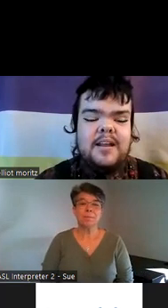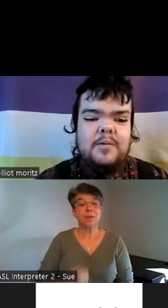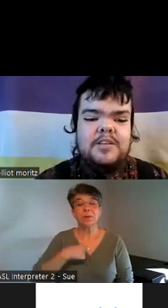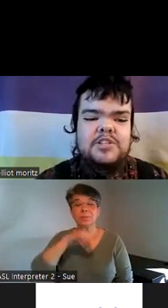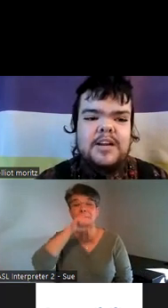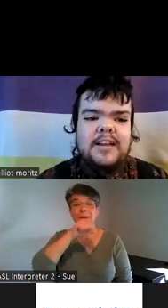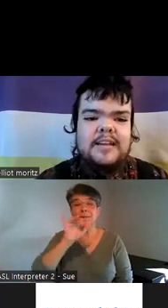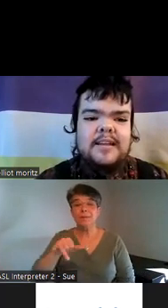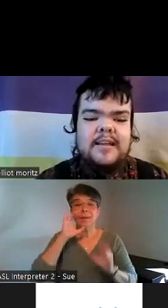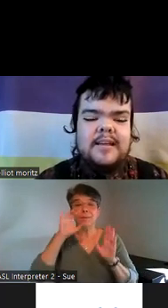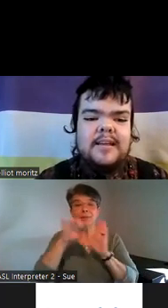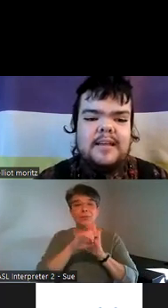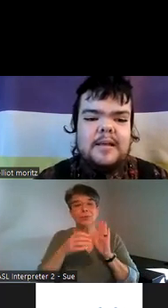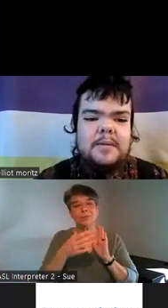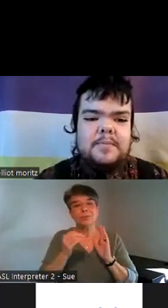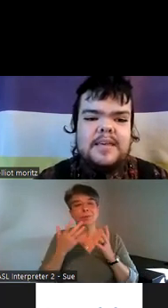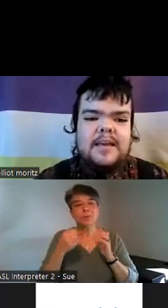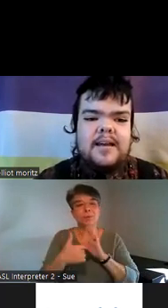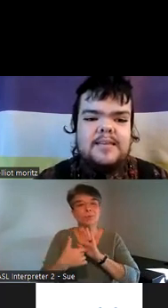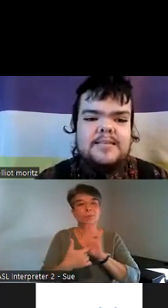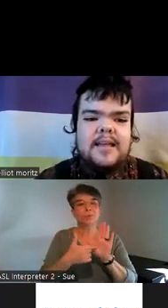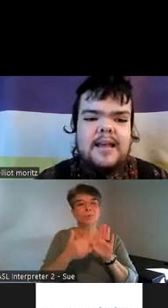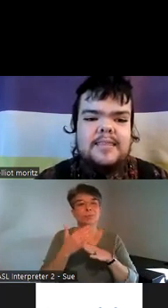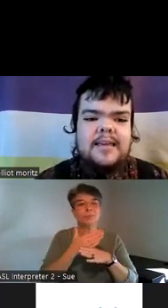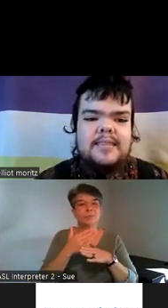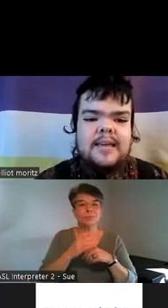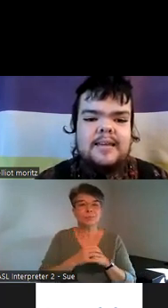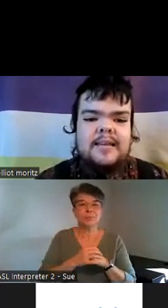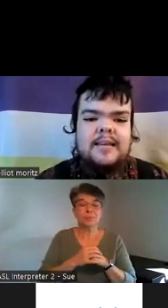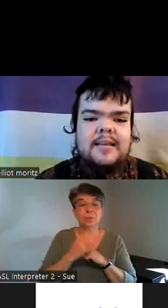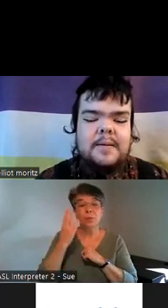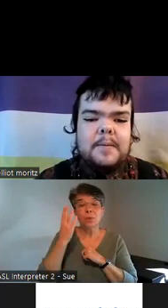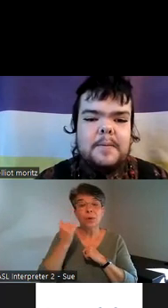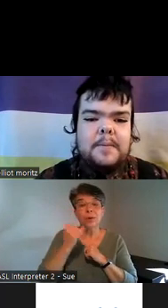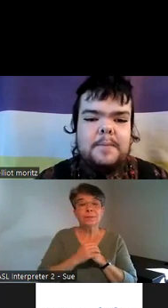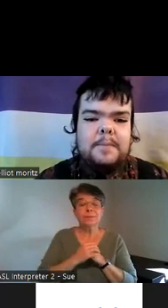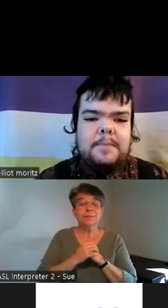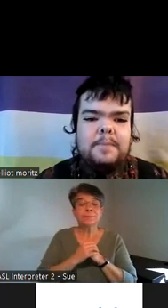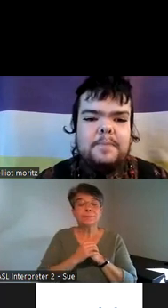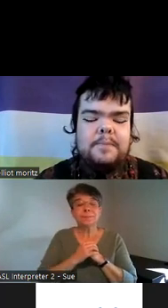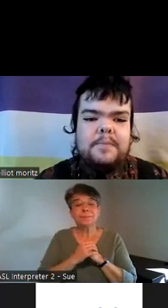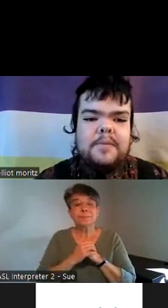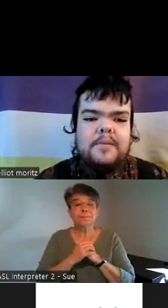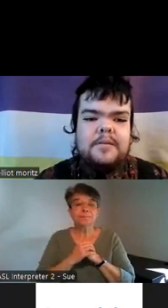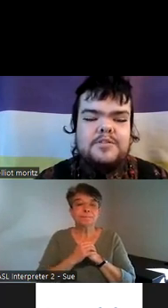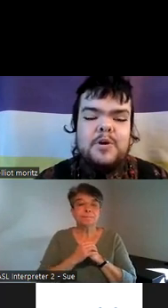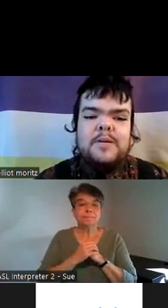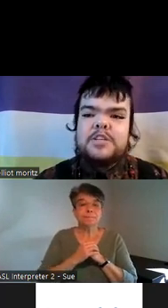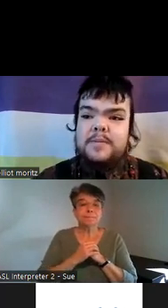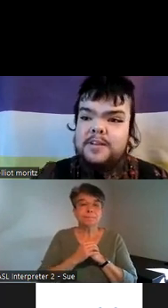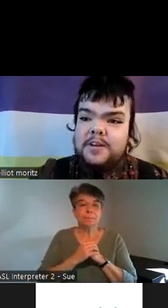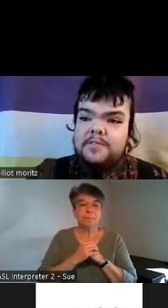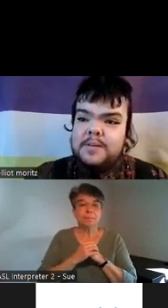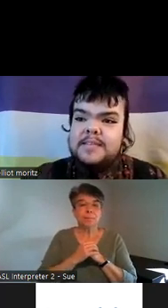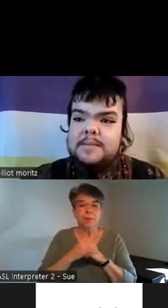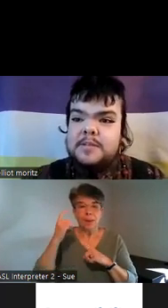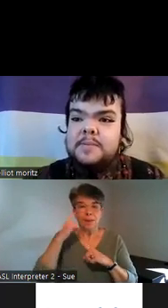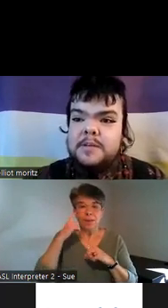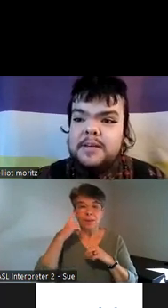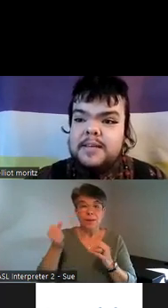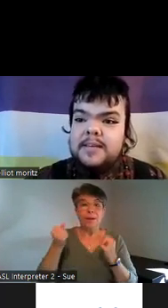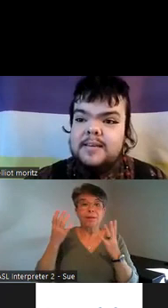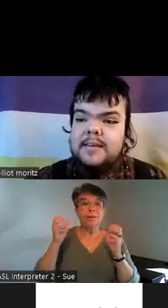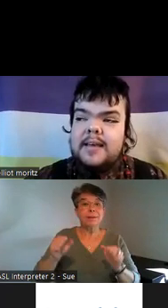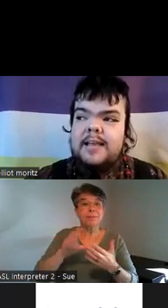and I wanted to share it because I think that so much can be learned from the disabled community